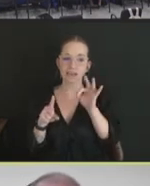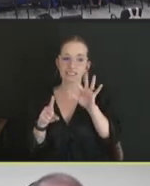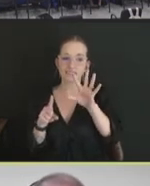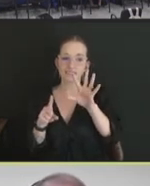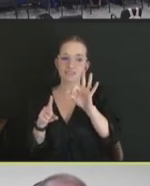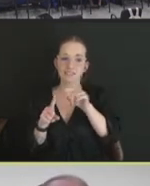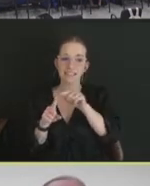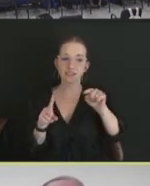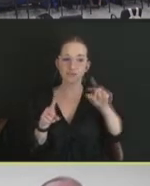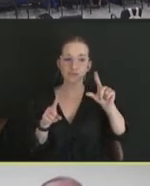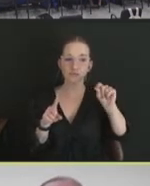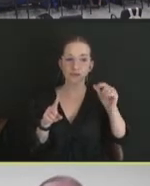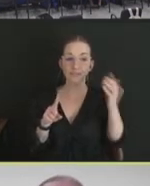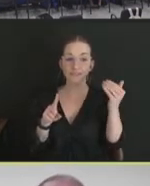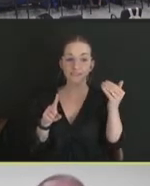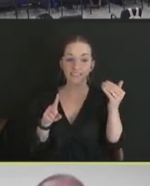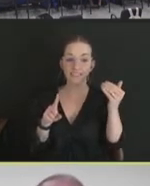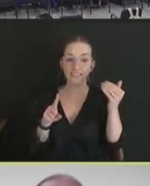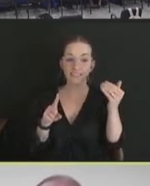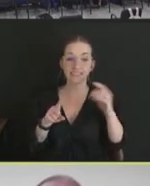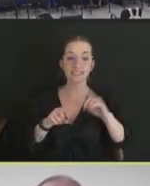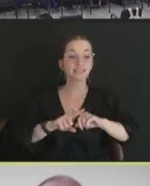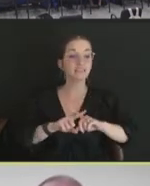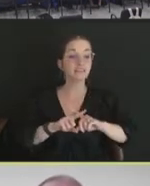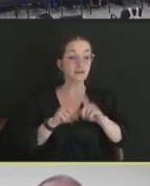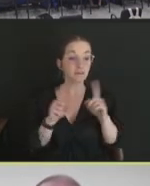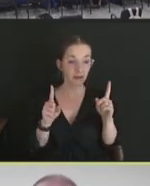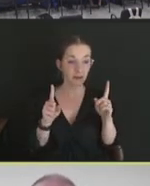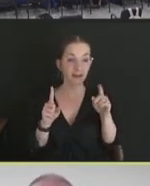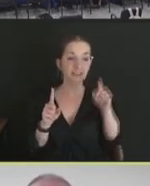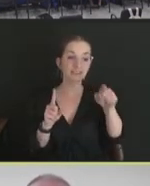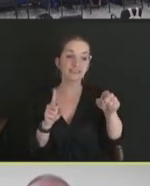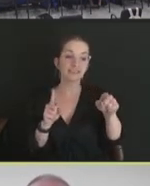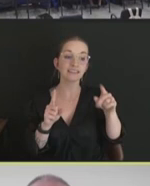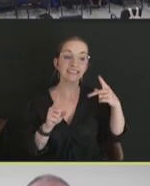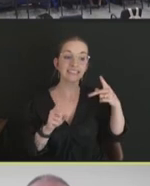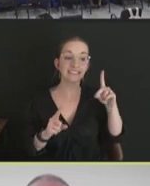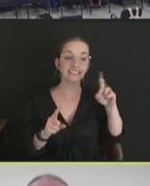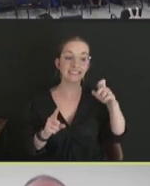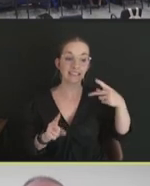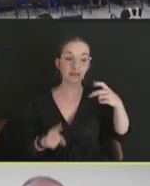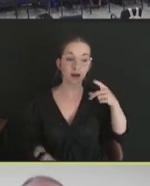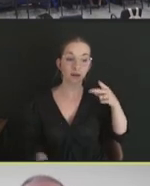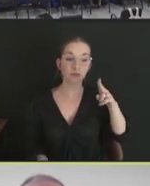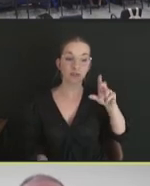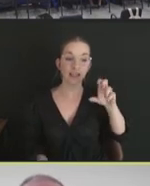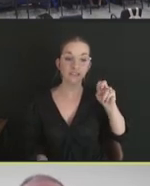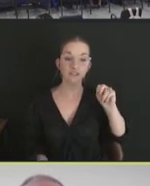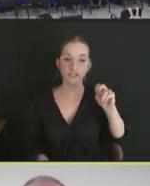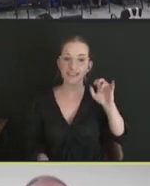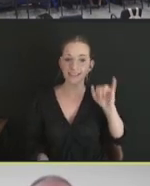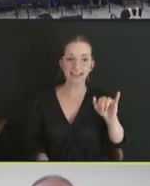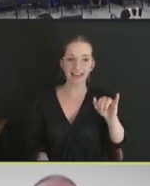worldwide, and it's been used to control 31 out of the 36 epizootics. So it's been a mixed